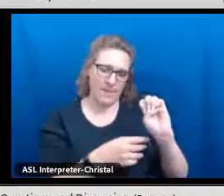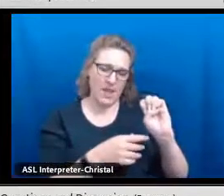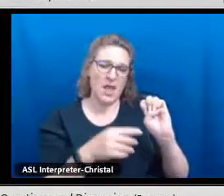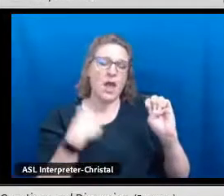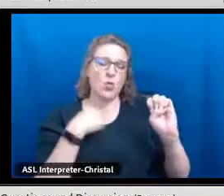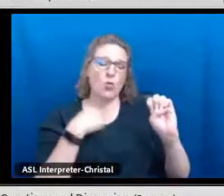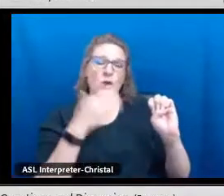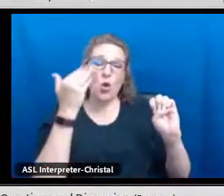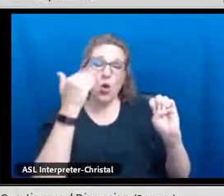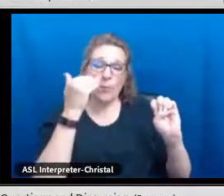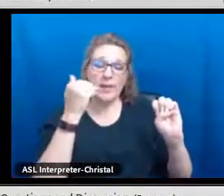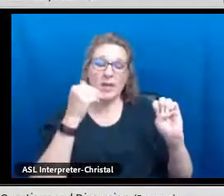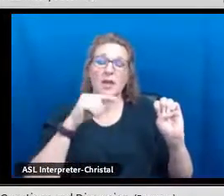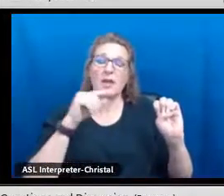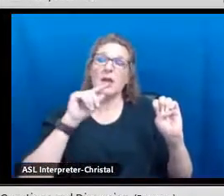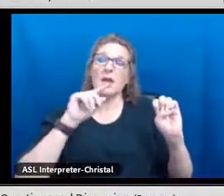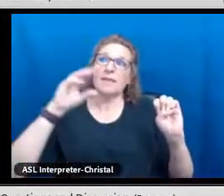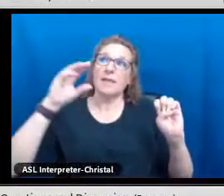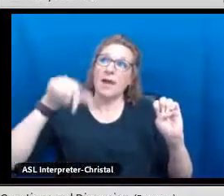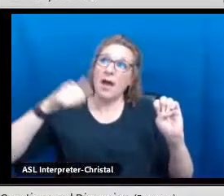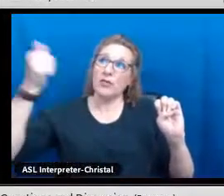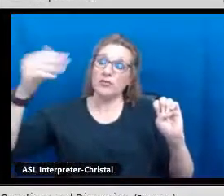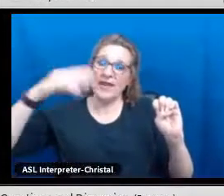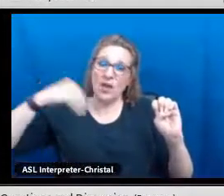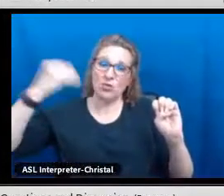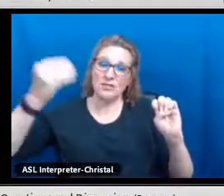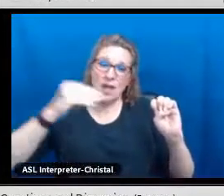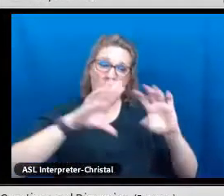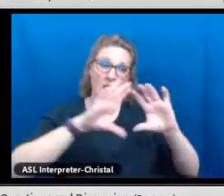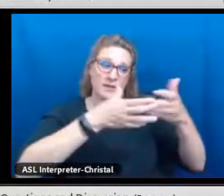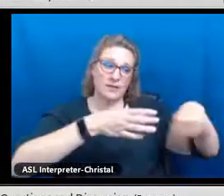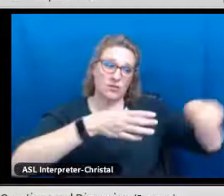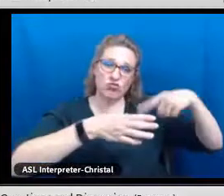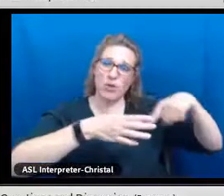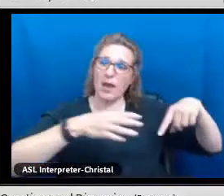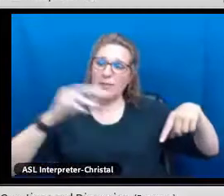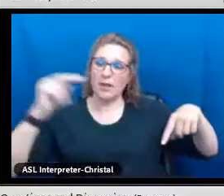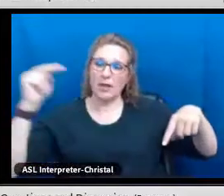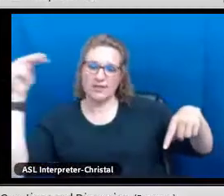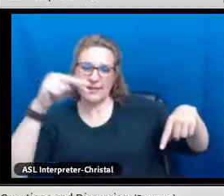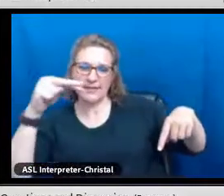property of the tribe and so, we also hope that that is how the outside world sees it